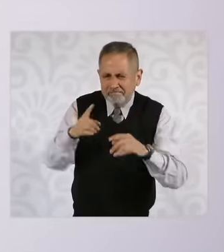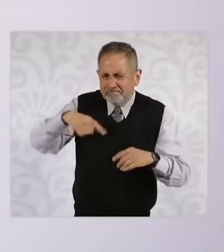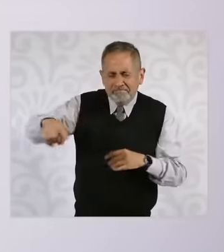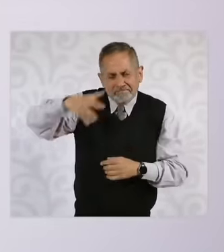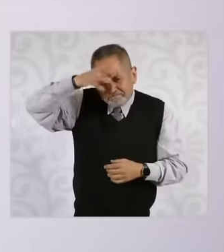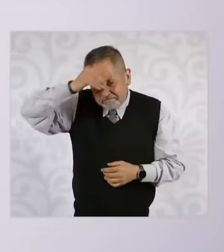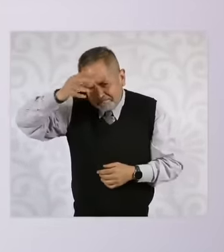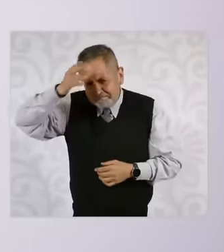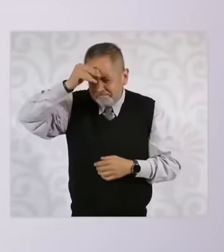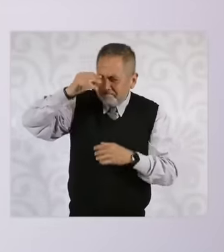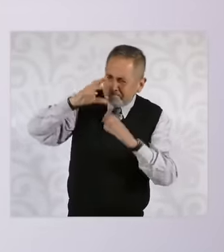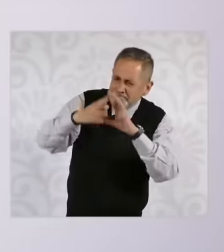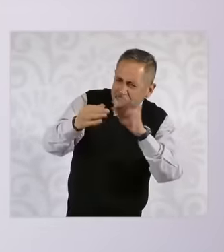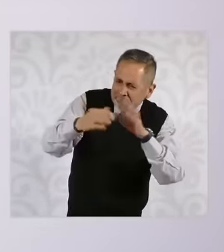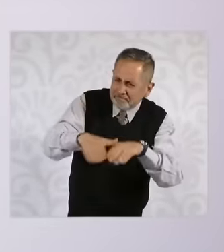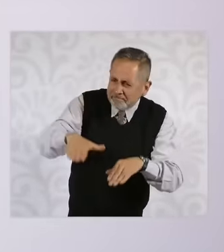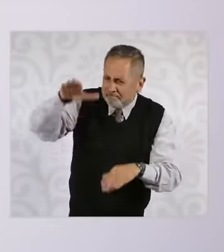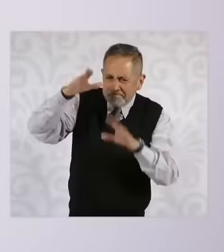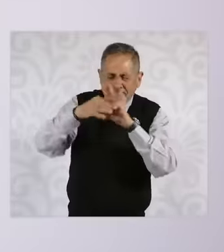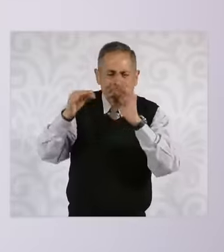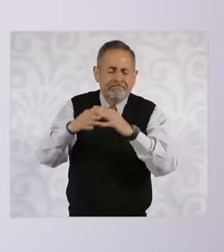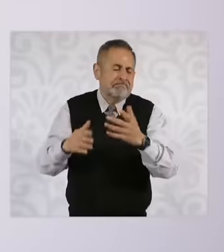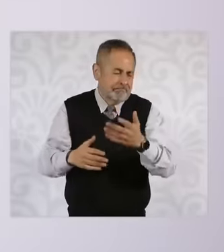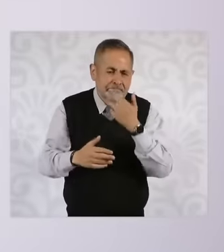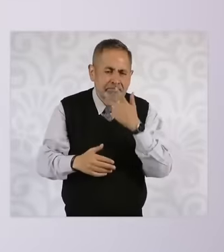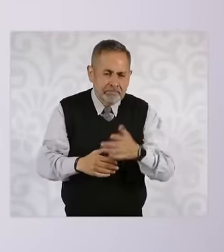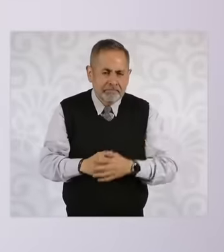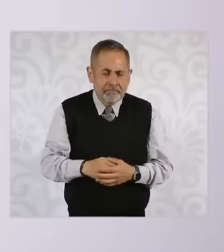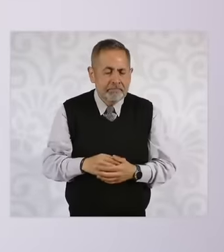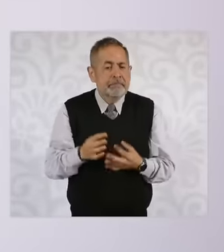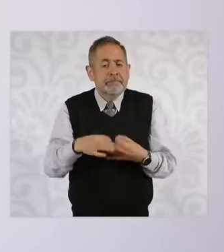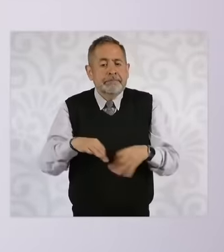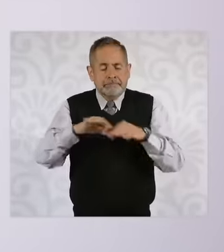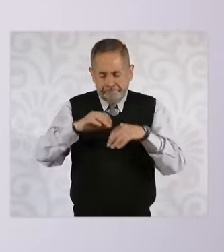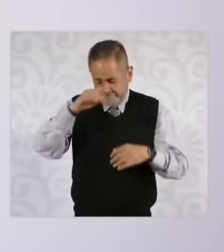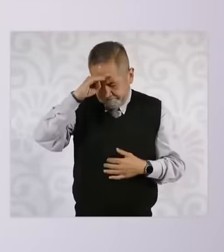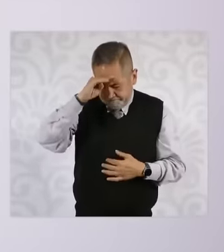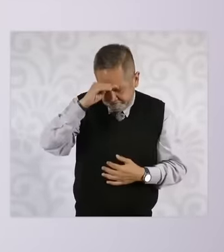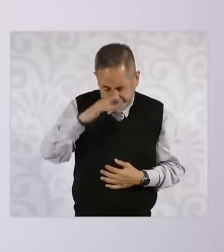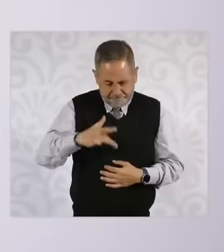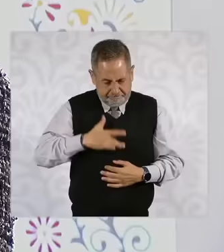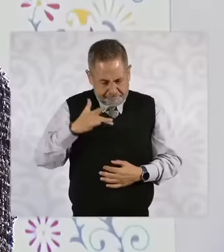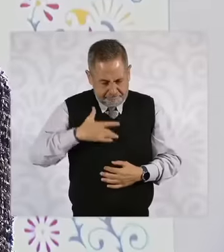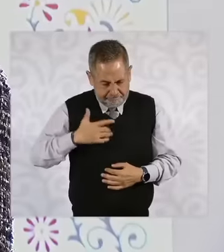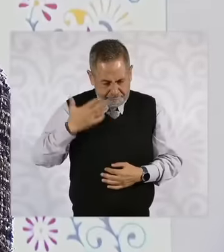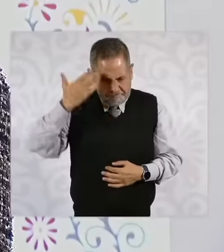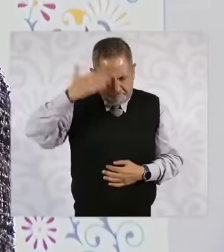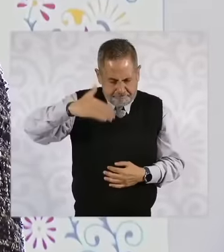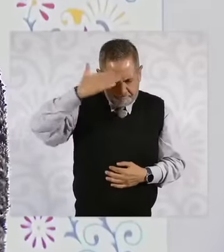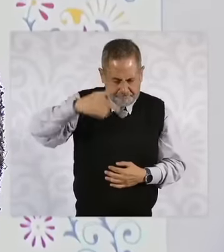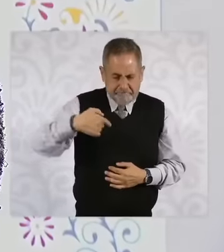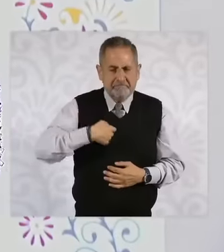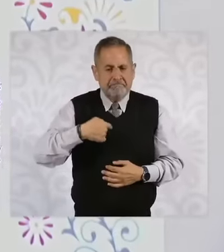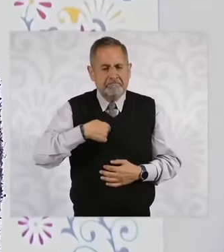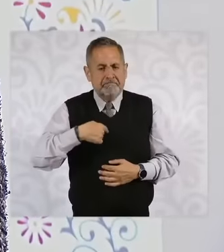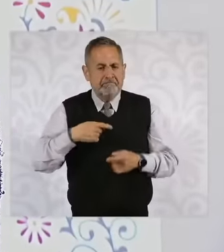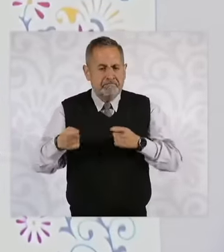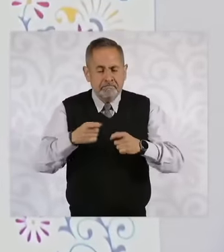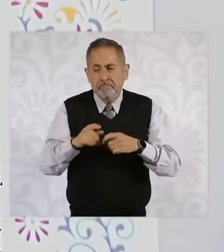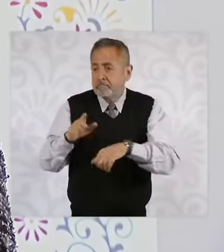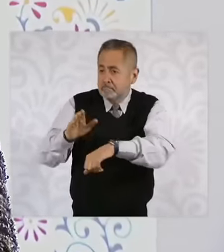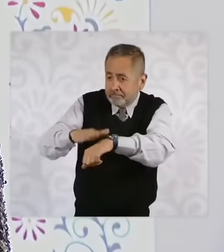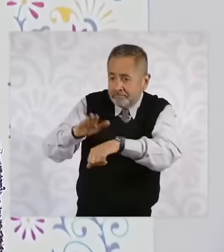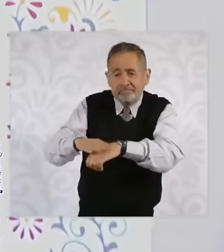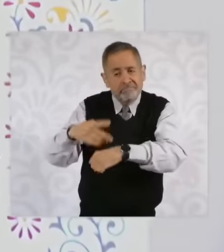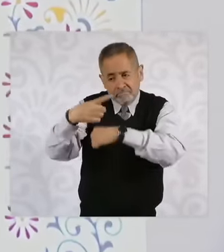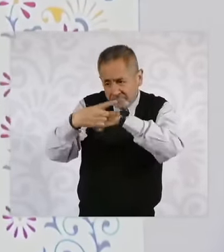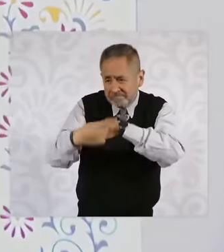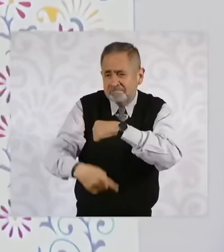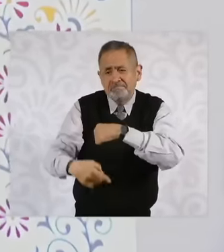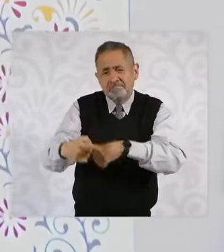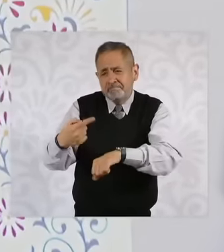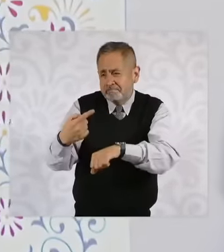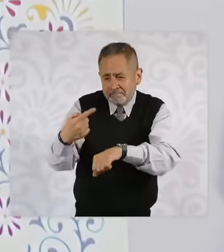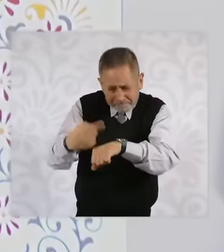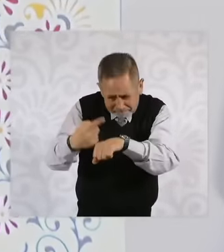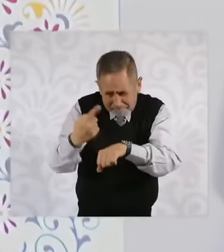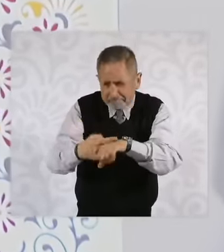. It is better to raise awareness among citizens regarding the harm that a cigarette,